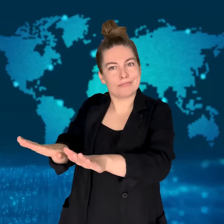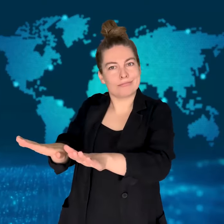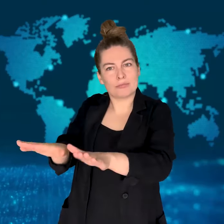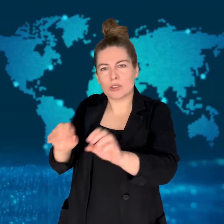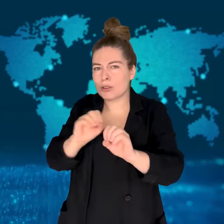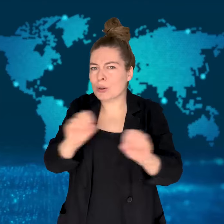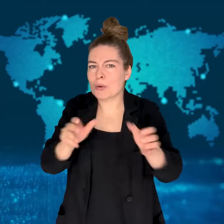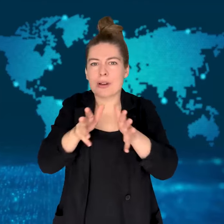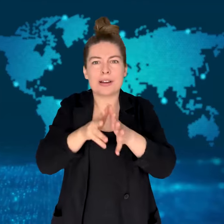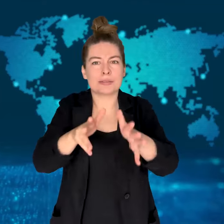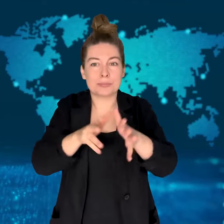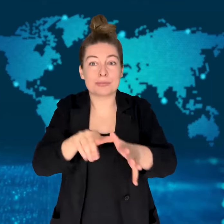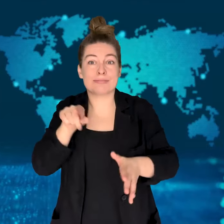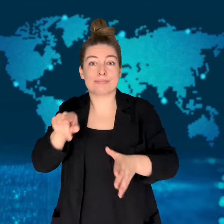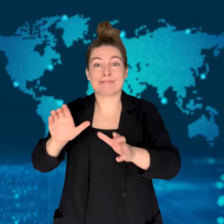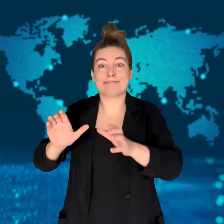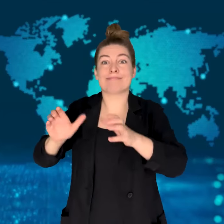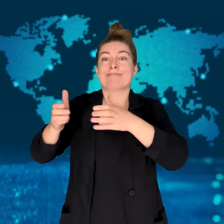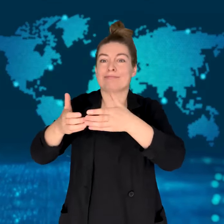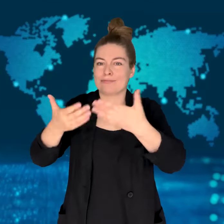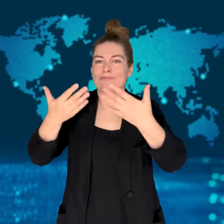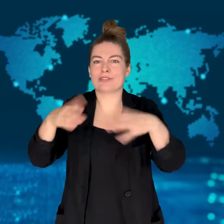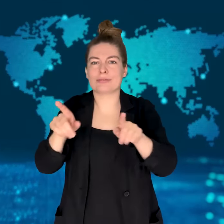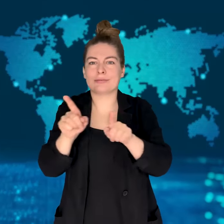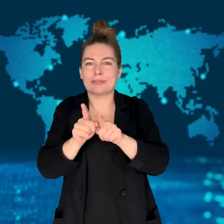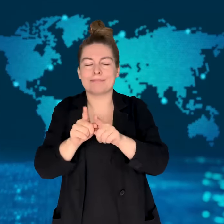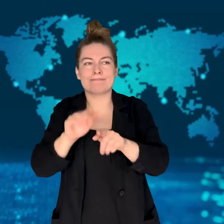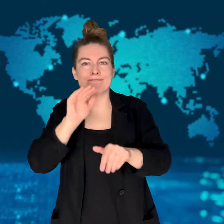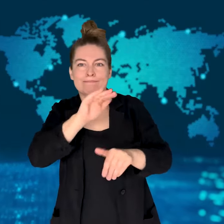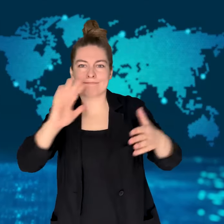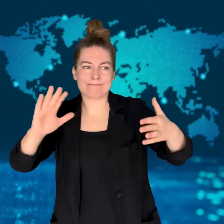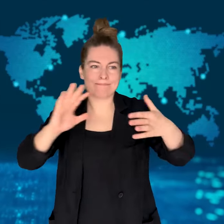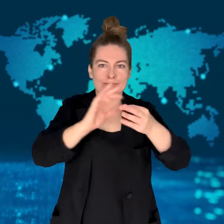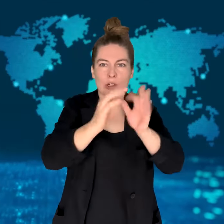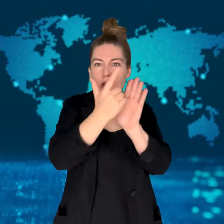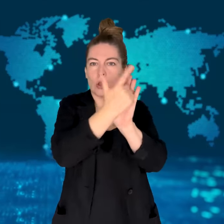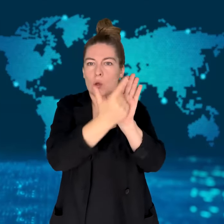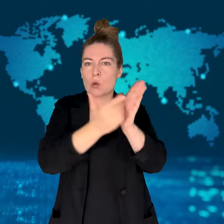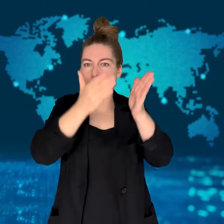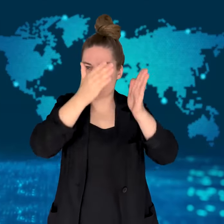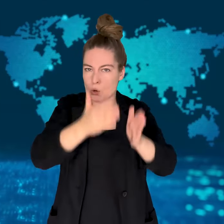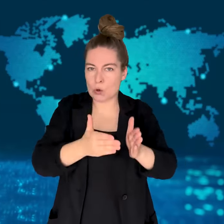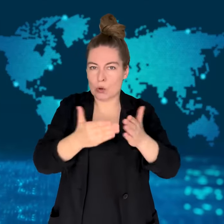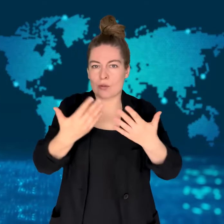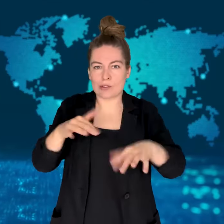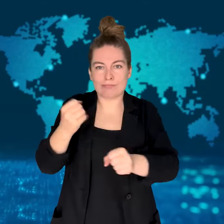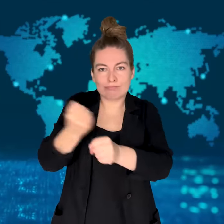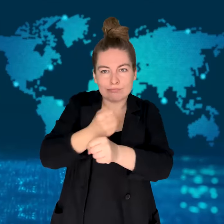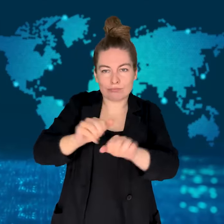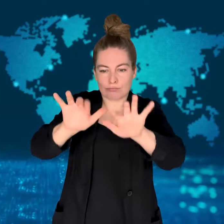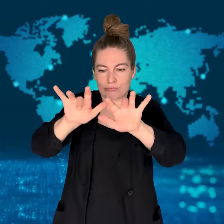Returning Heritage's law firm has drawn up